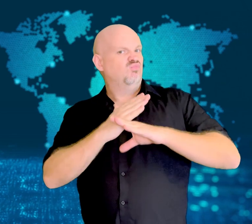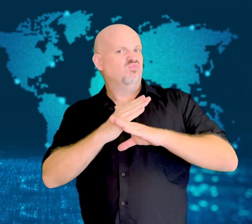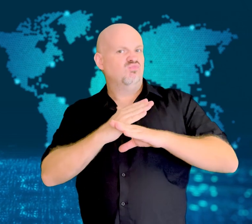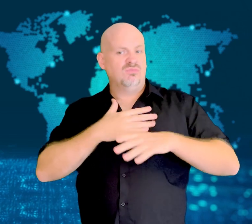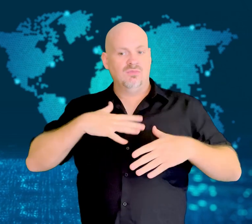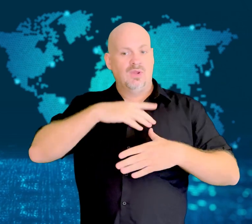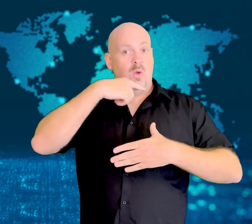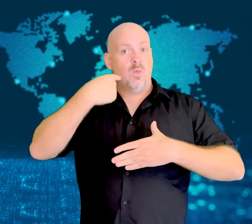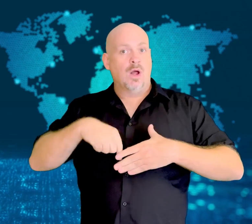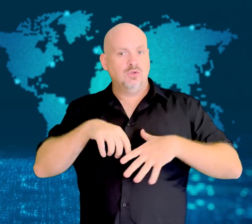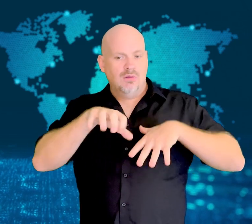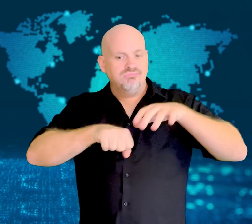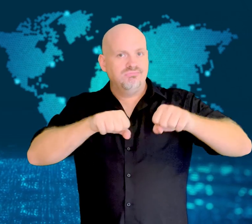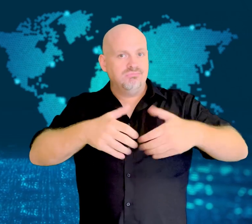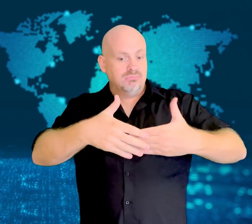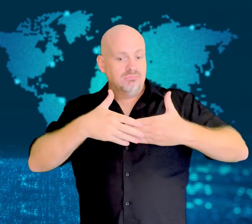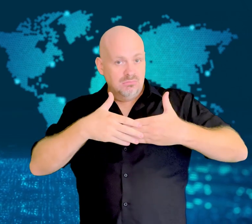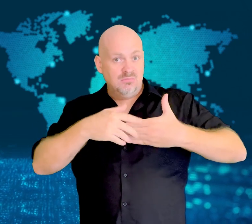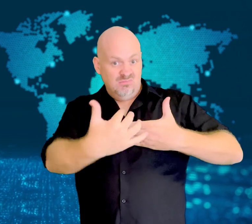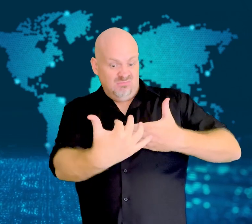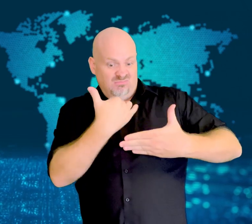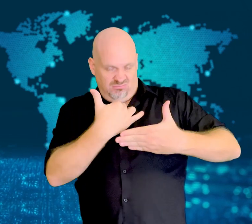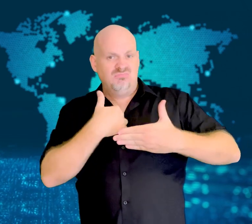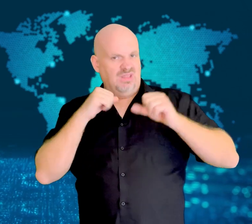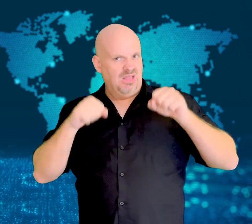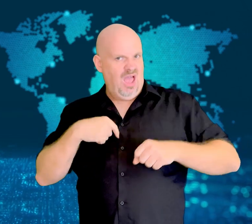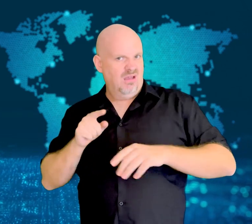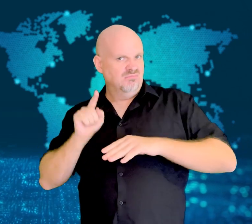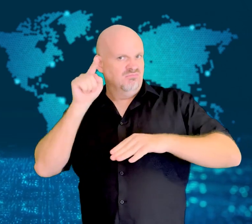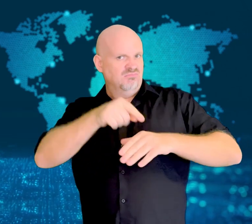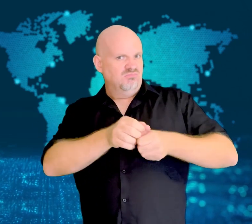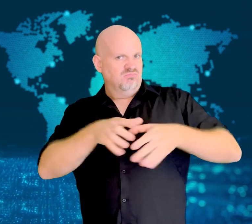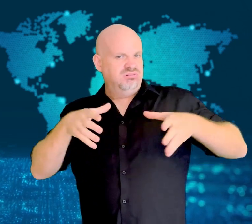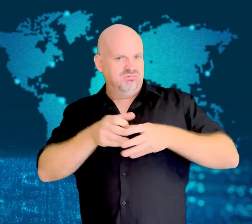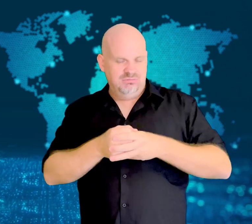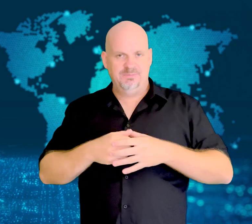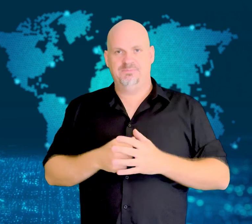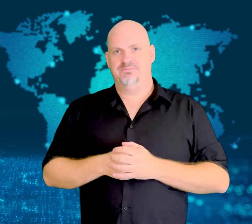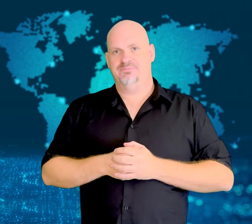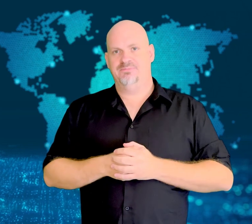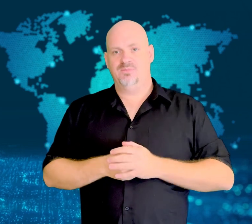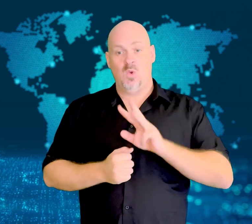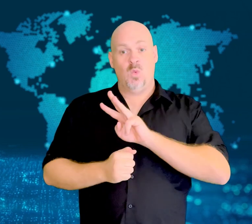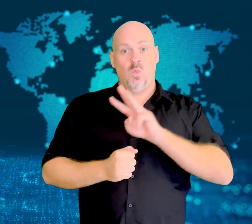Western officials have said there is not yet evidence that Moscow is